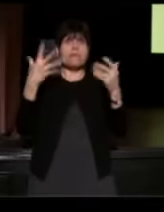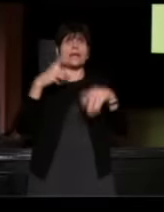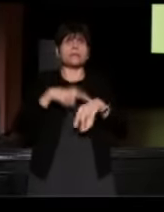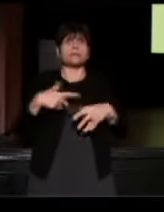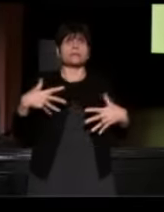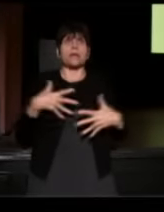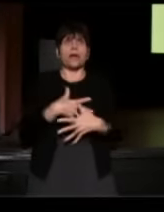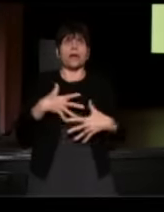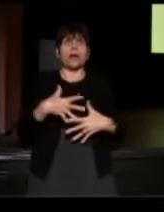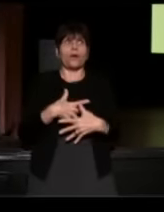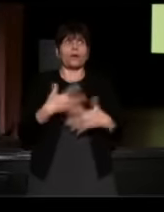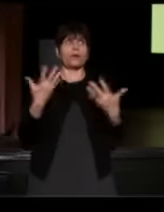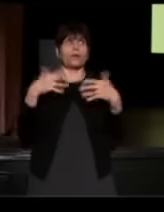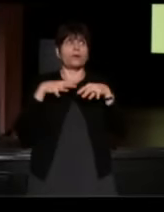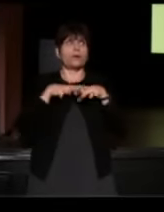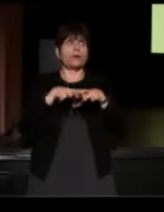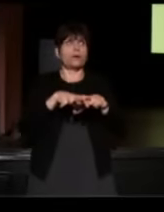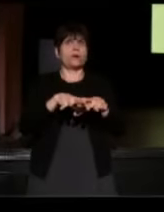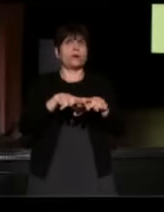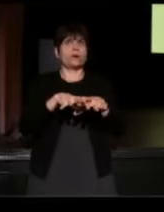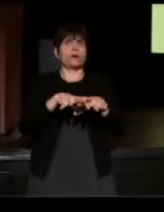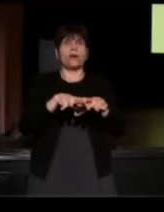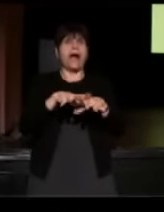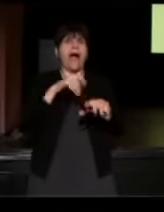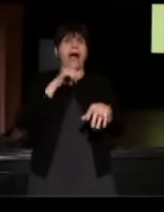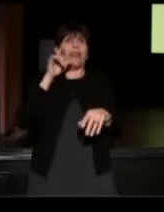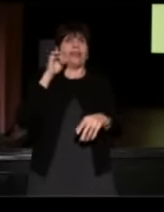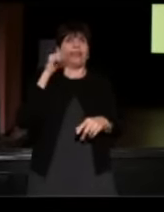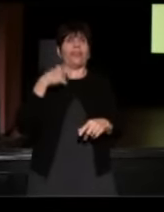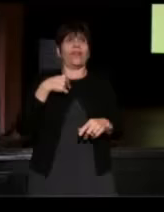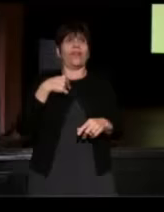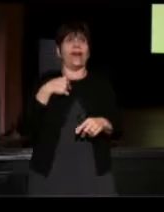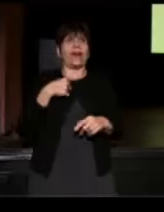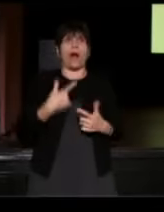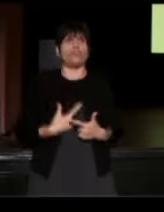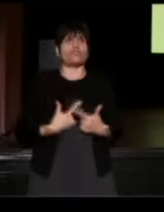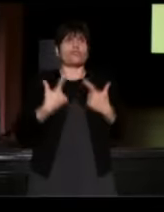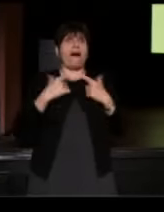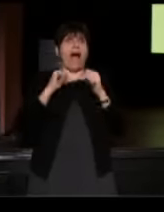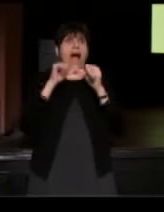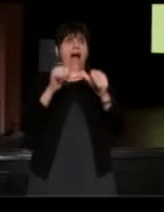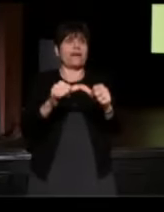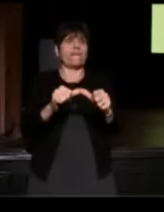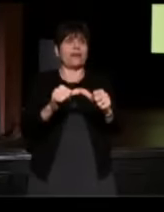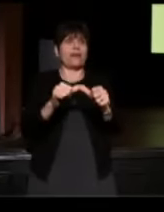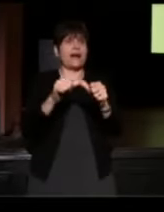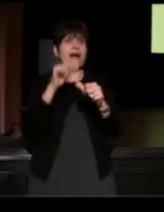and I didn't think that I would survive and I'd look up and he'd be there.